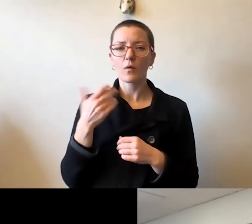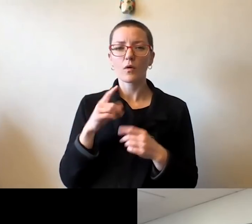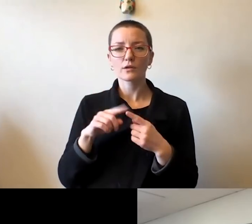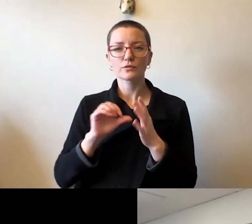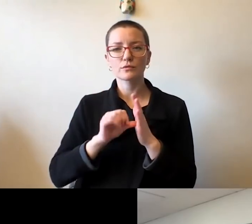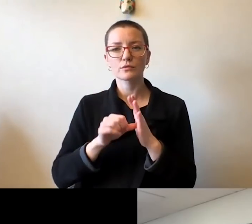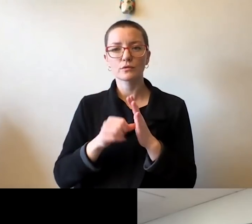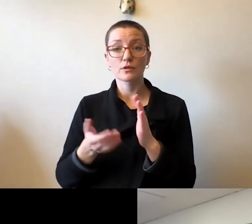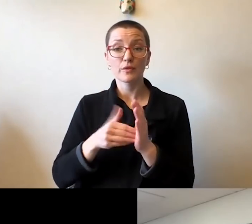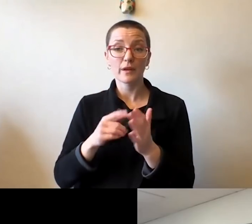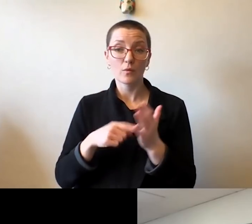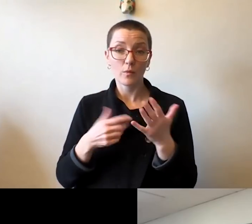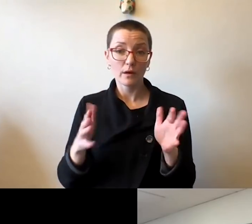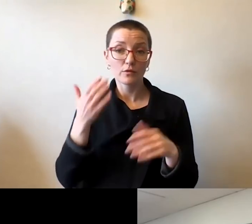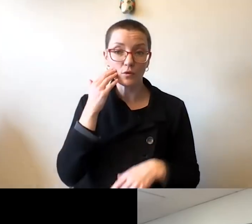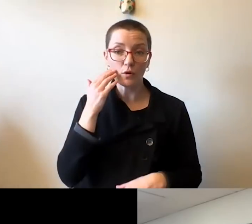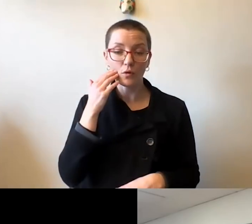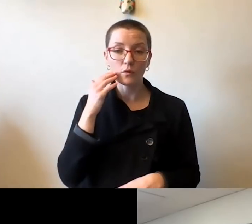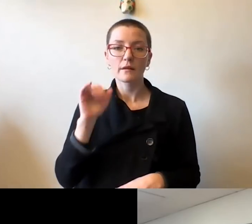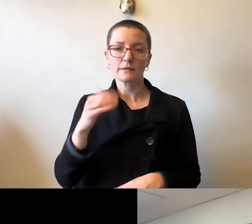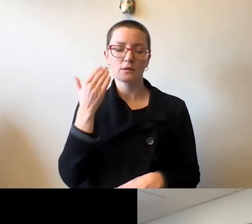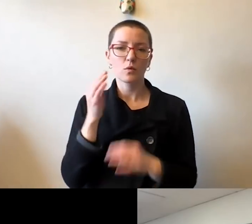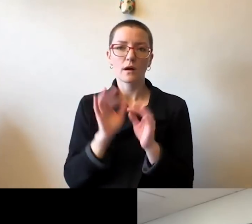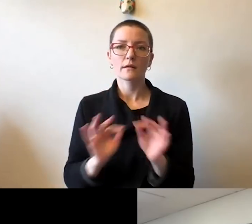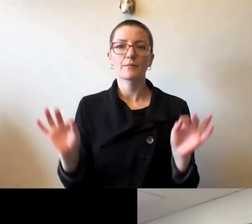what we all know, it is so important for everyone was